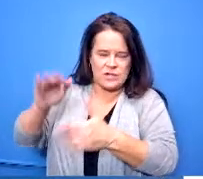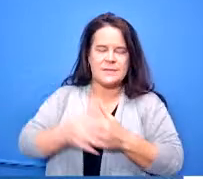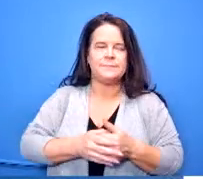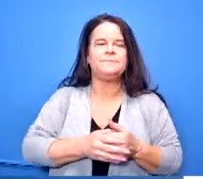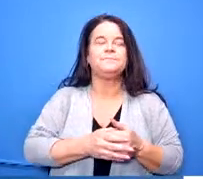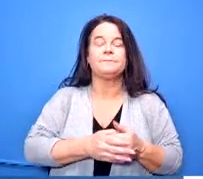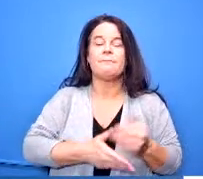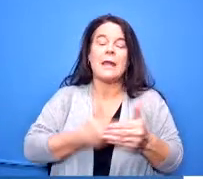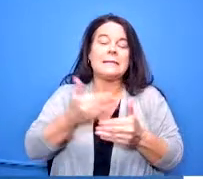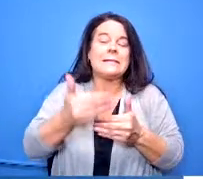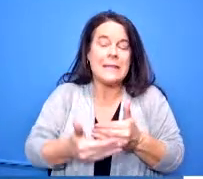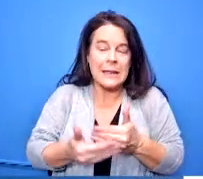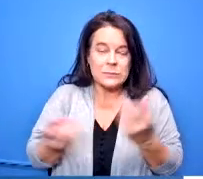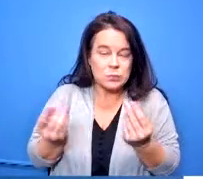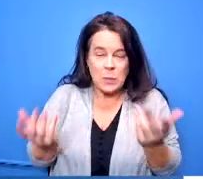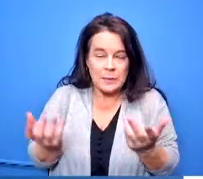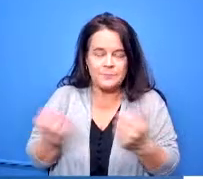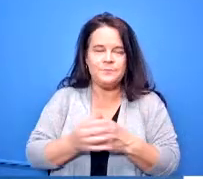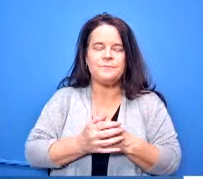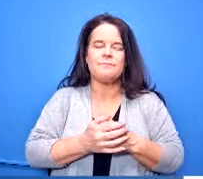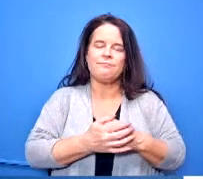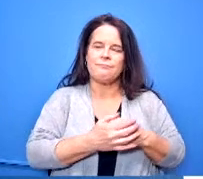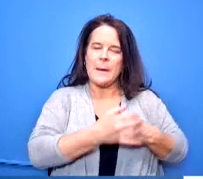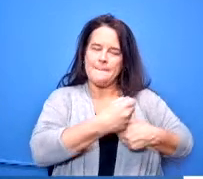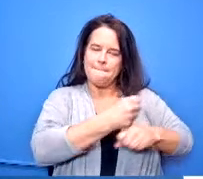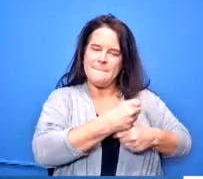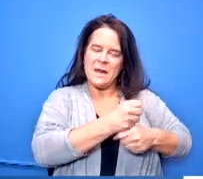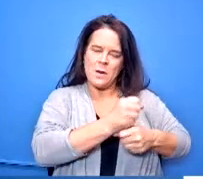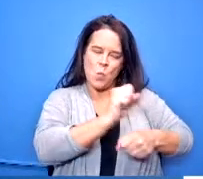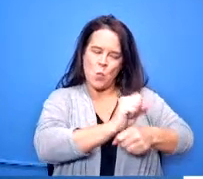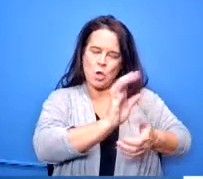is they generate scheduling worksheets they share those worksheets with the students